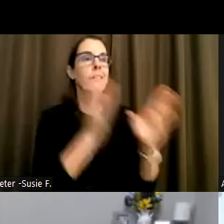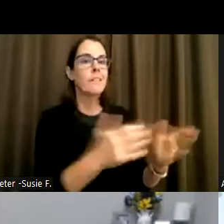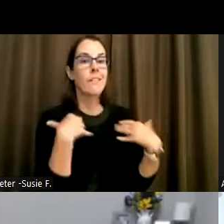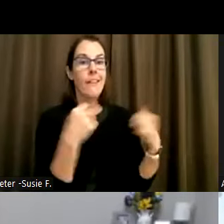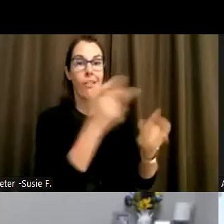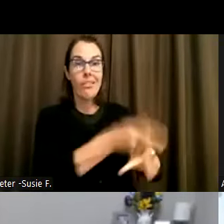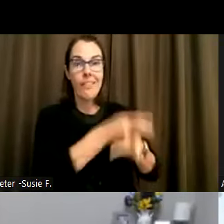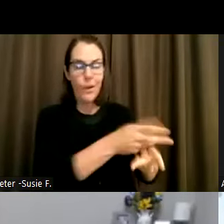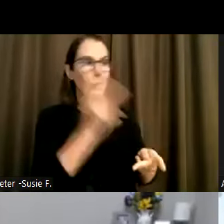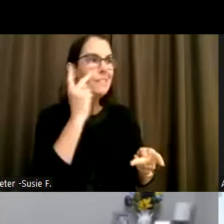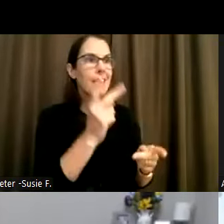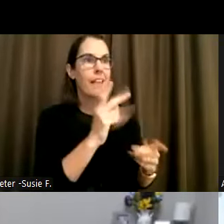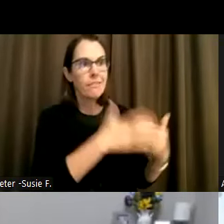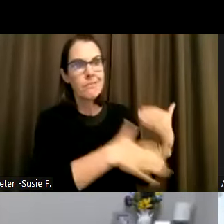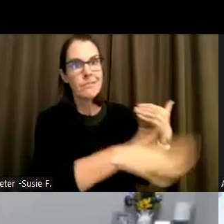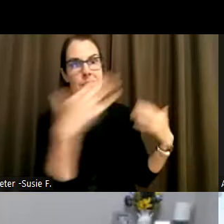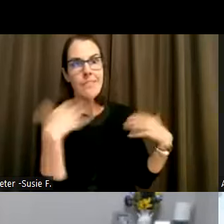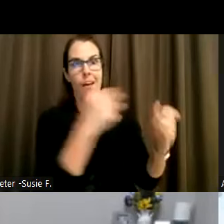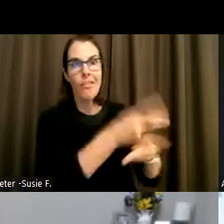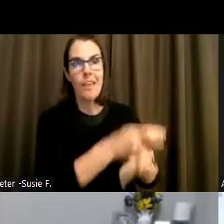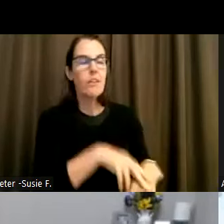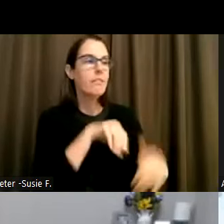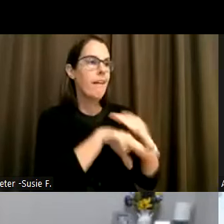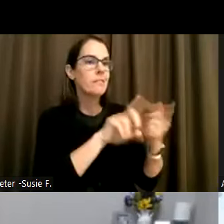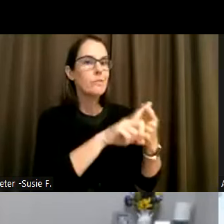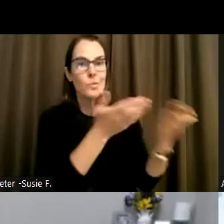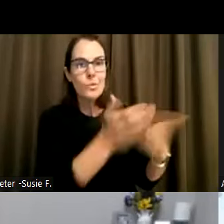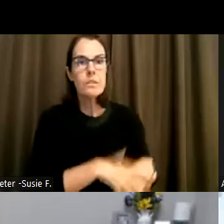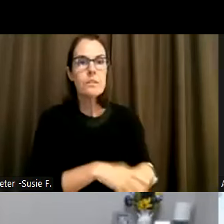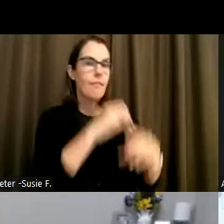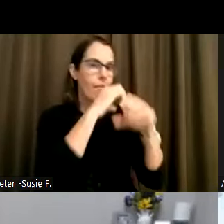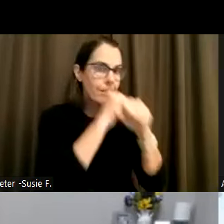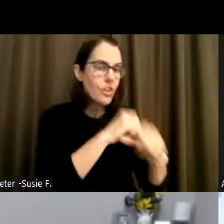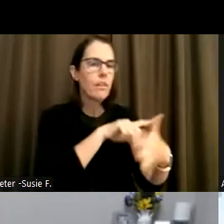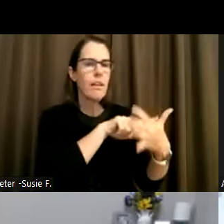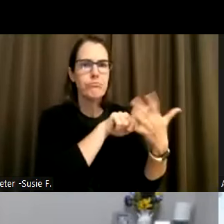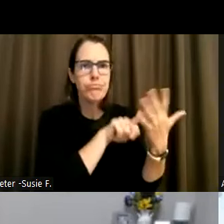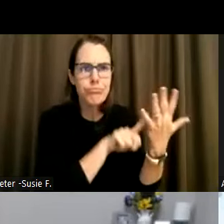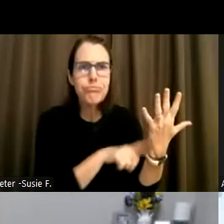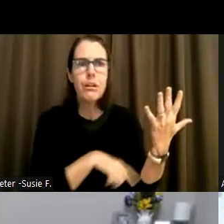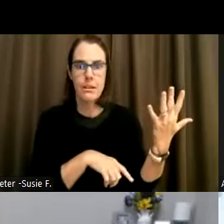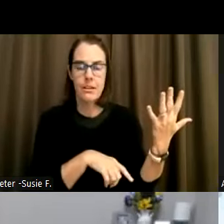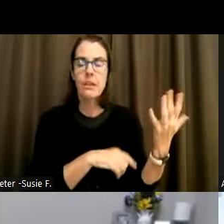access to services, confidentiality, things such as that we see it in,